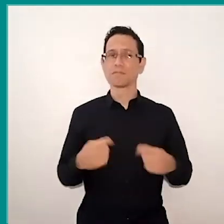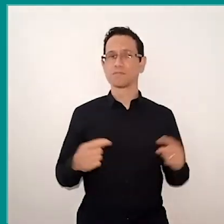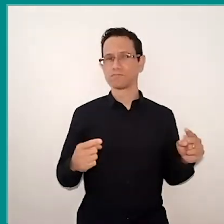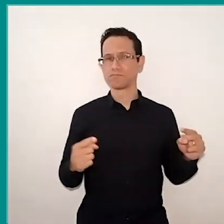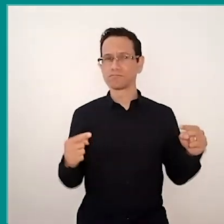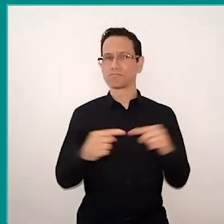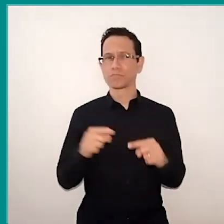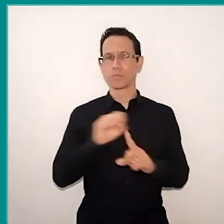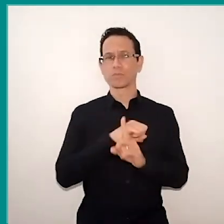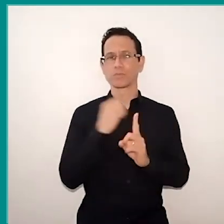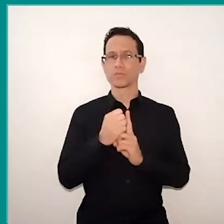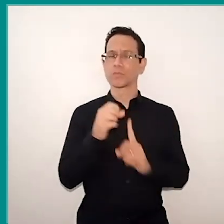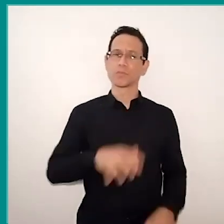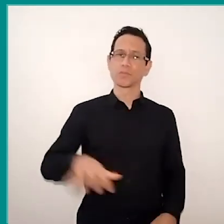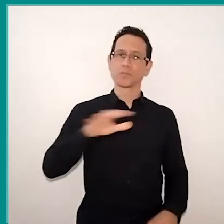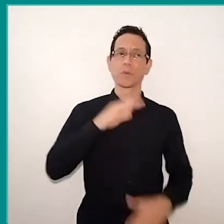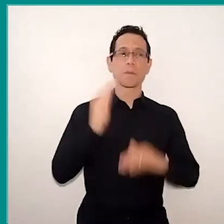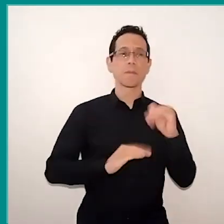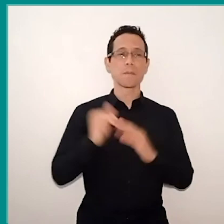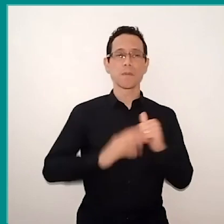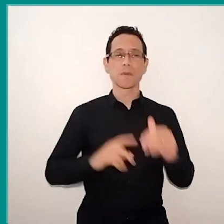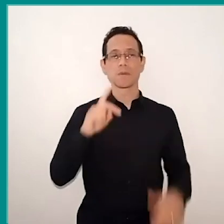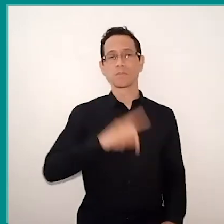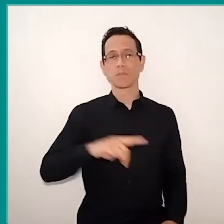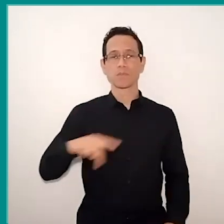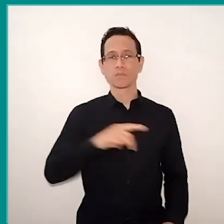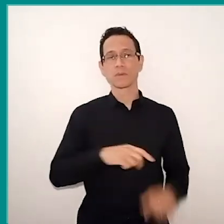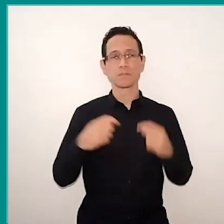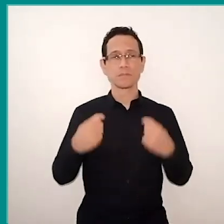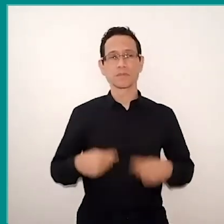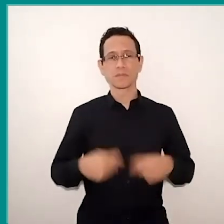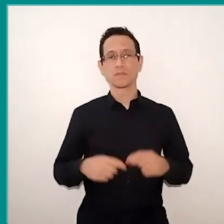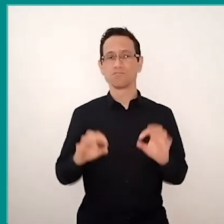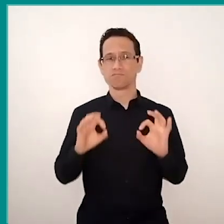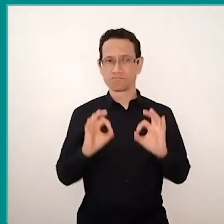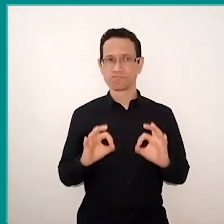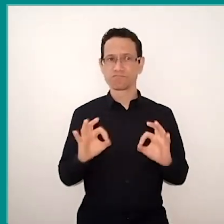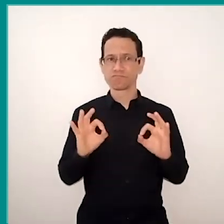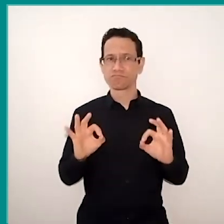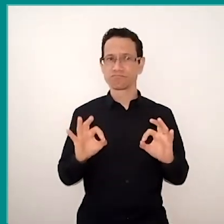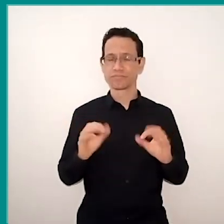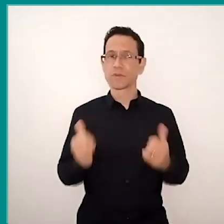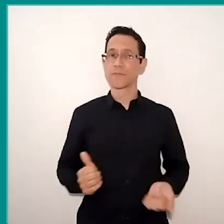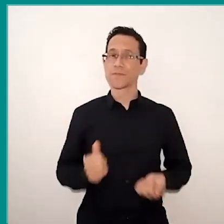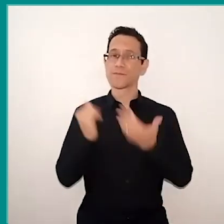and it is necessary that the practice of these teachers, they are, in fact, looking out of school. When you